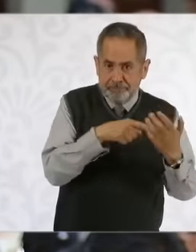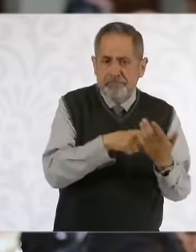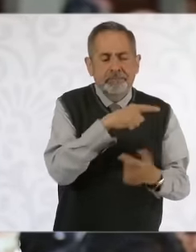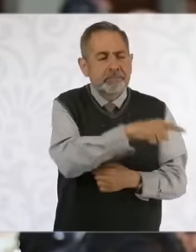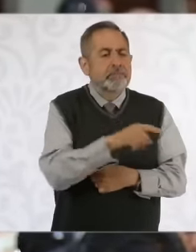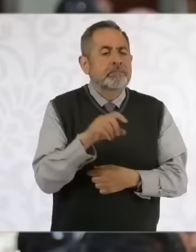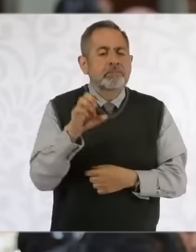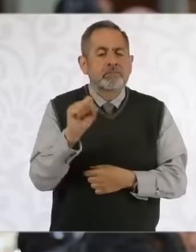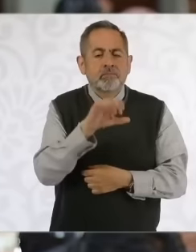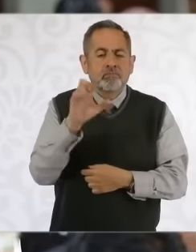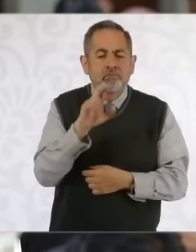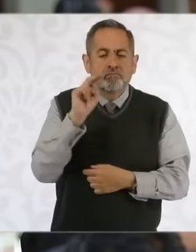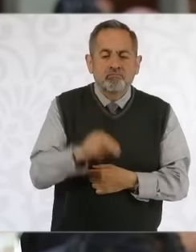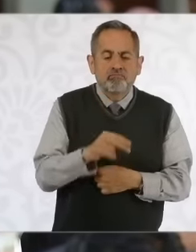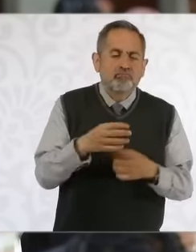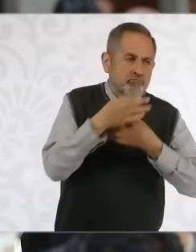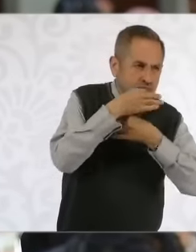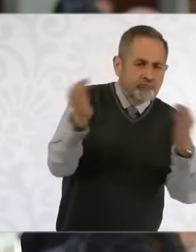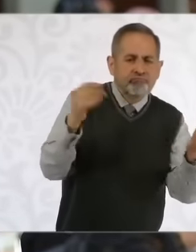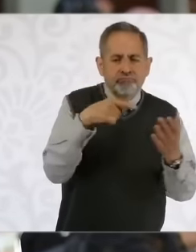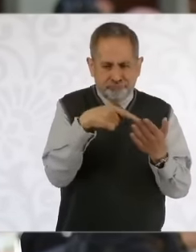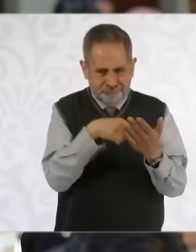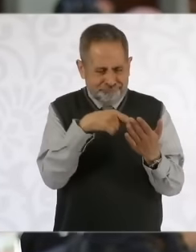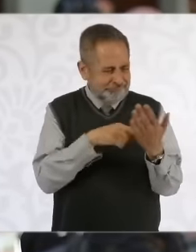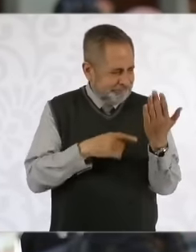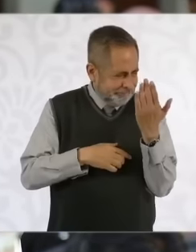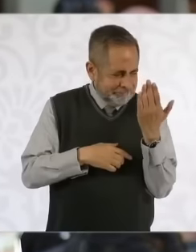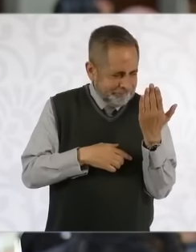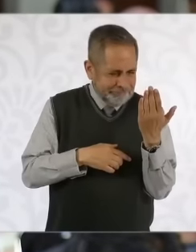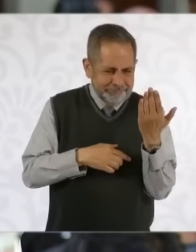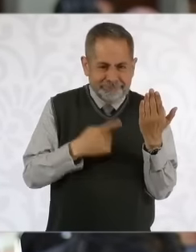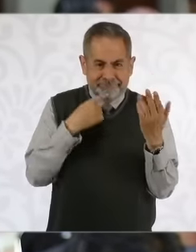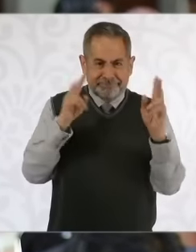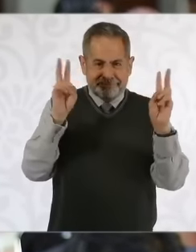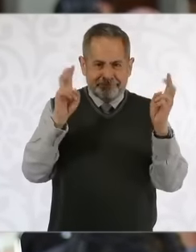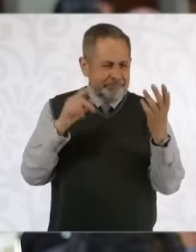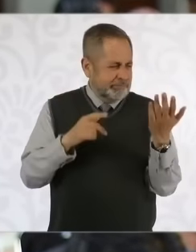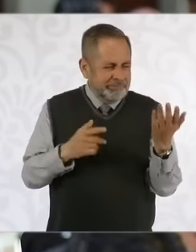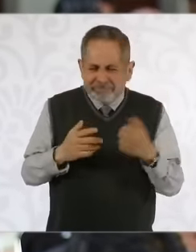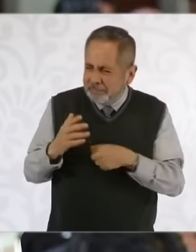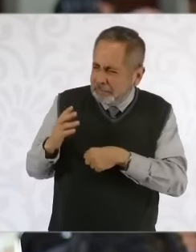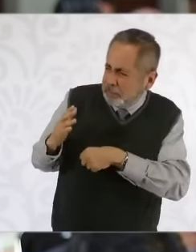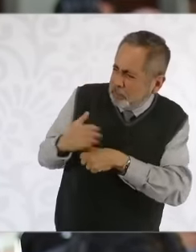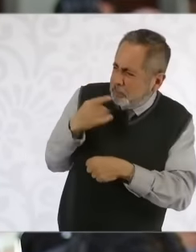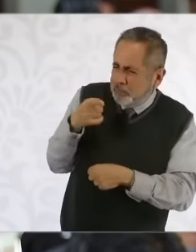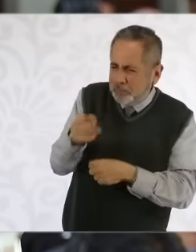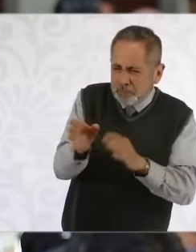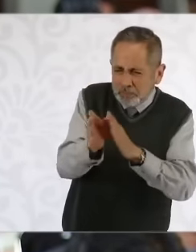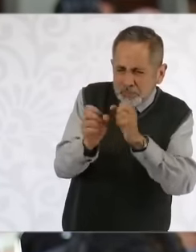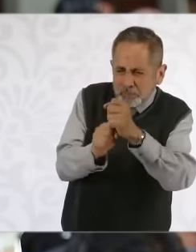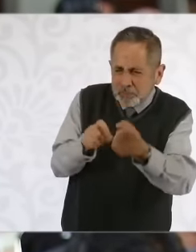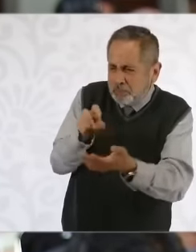institution they present abro quotes Why analyze the constitutionality of an